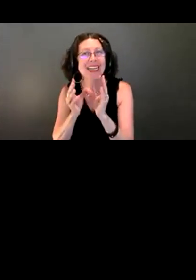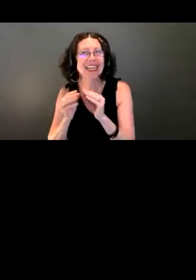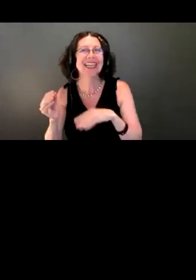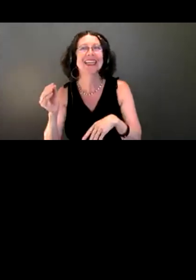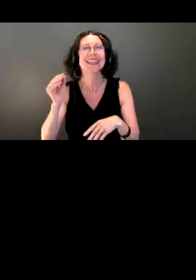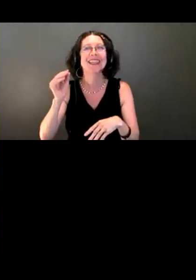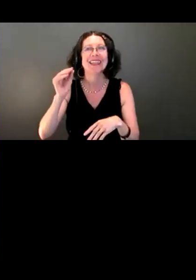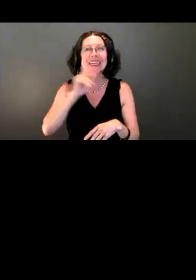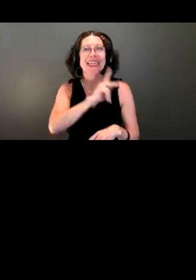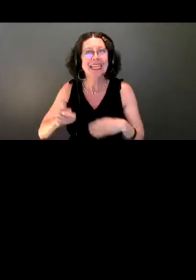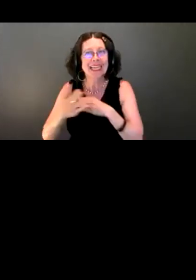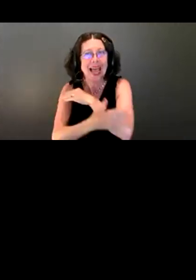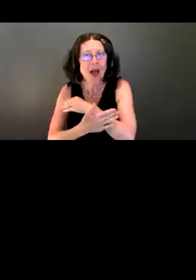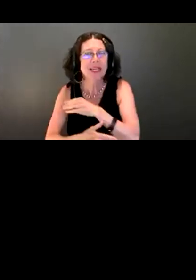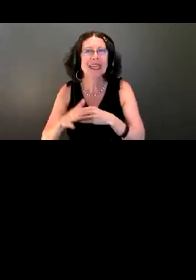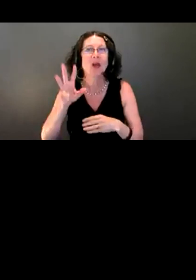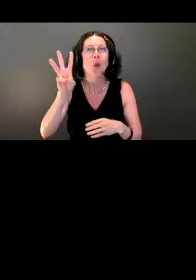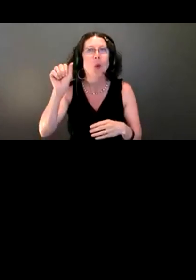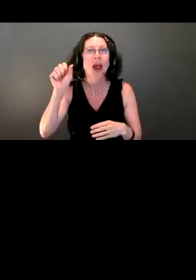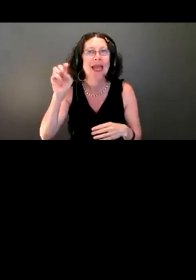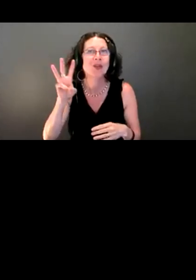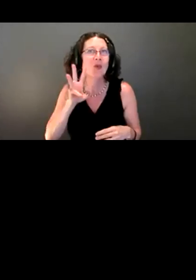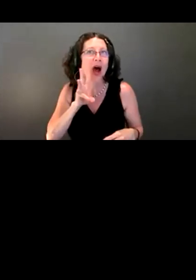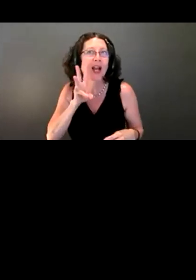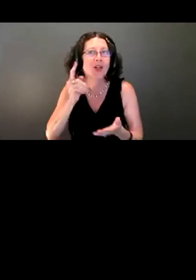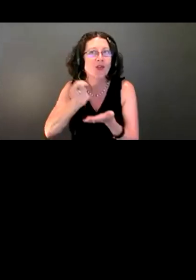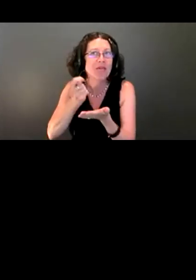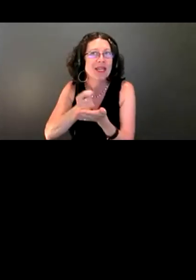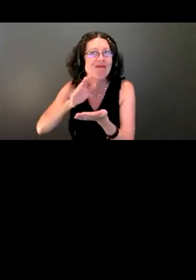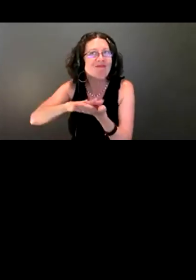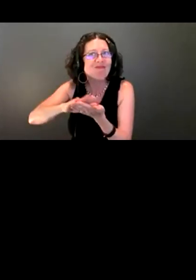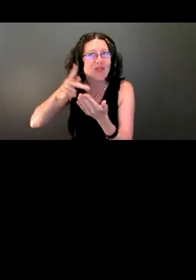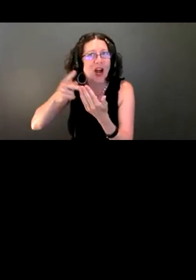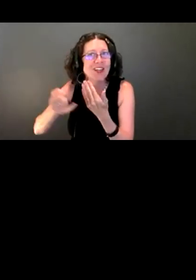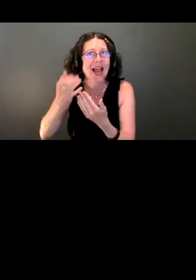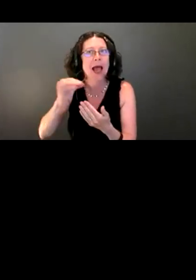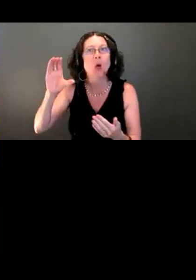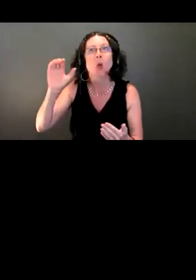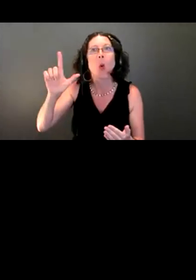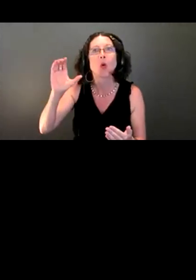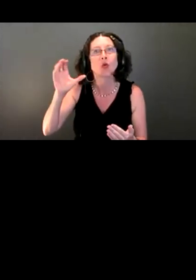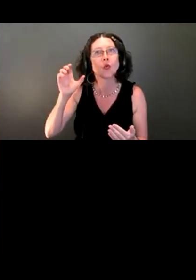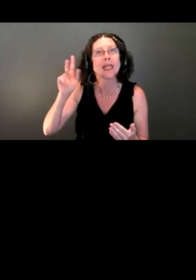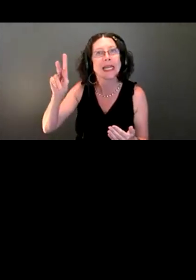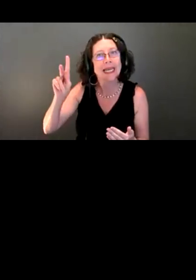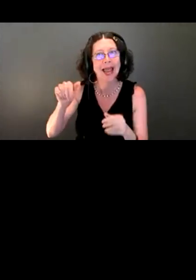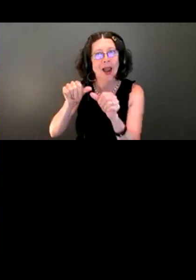Division and the Coal Creek sewer upgrade project. I want to thank everyone for joining us this evening.